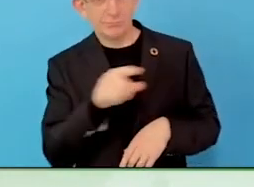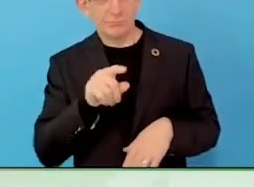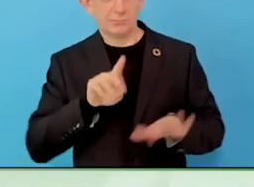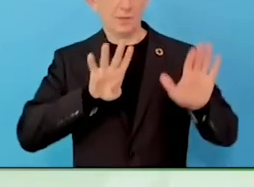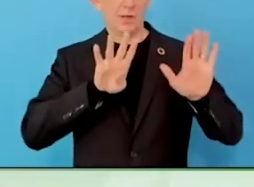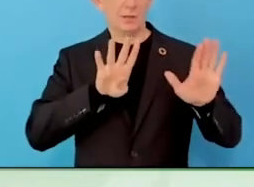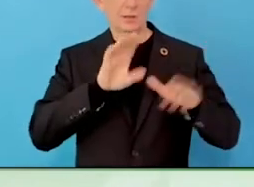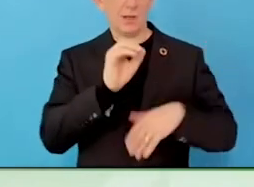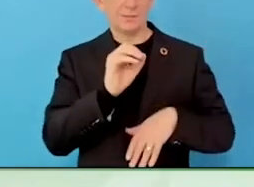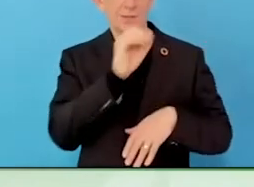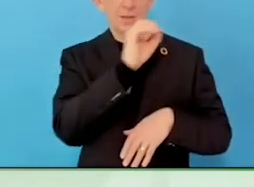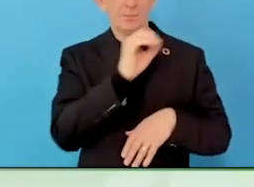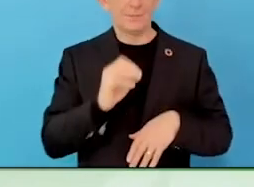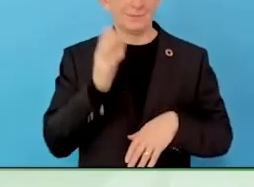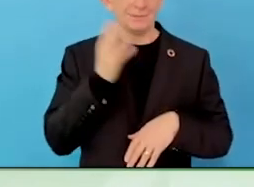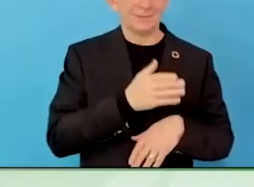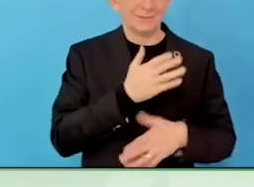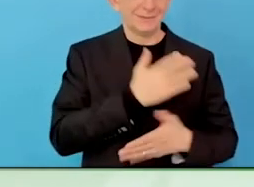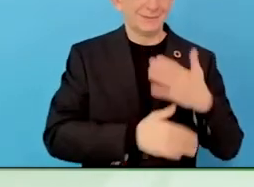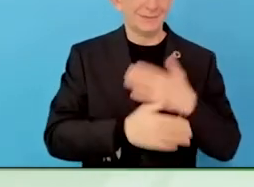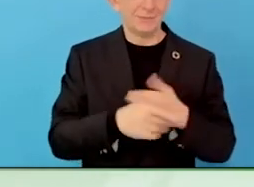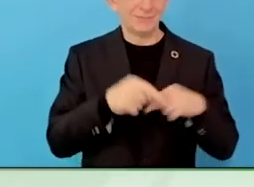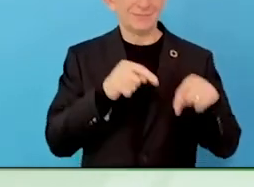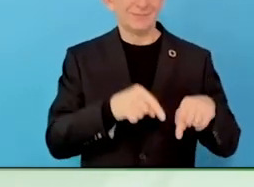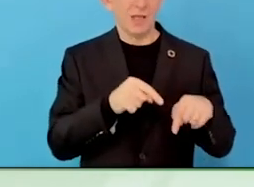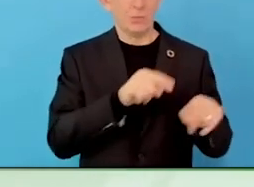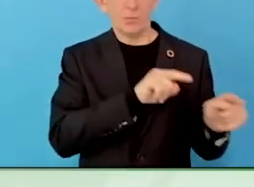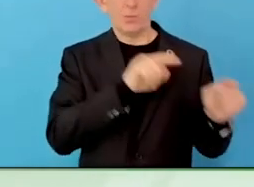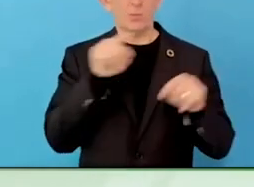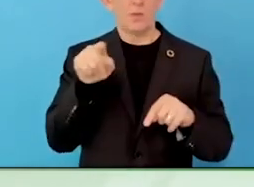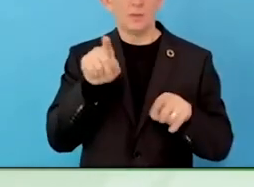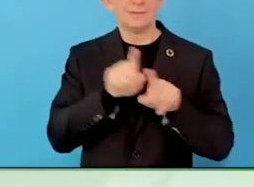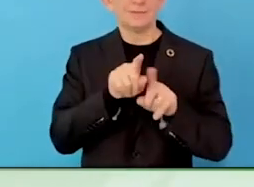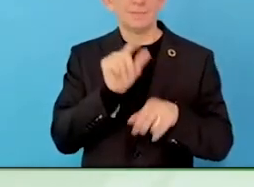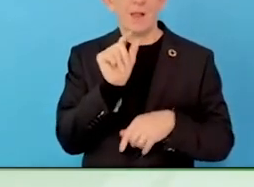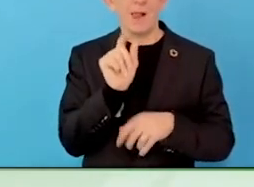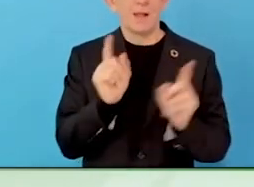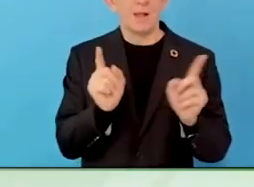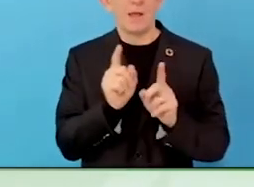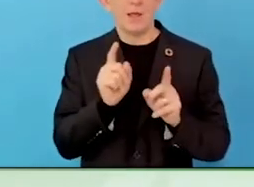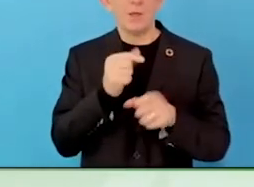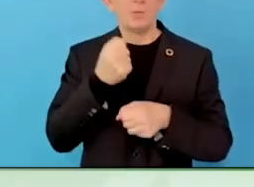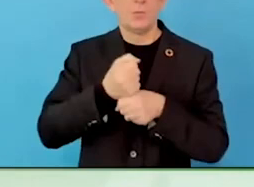funders, in particular, to require people, when they get a project off